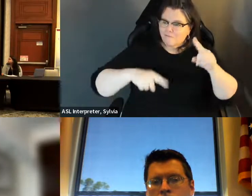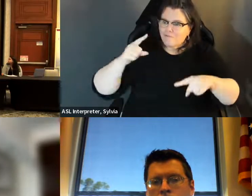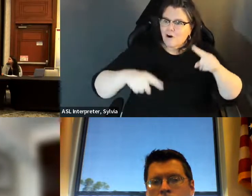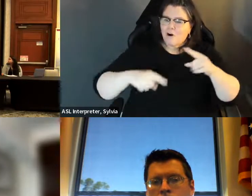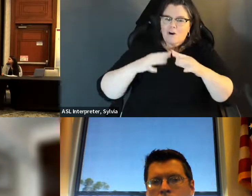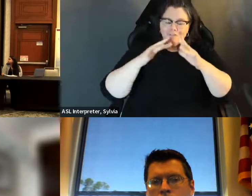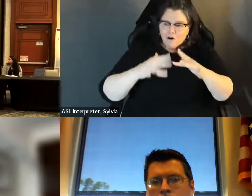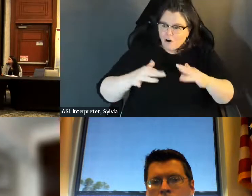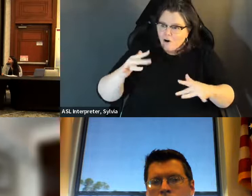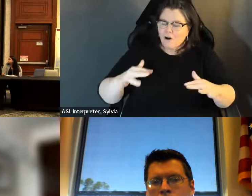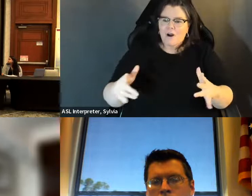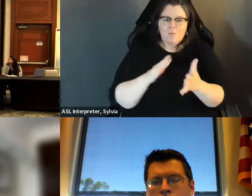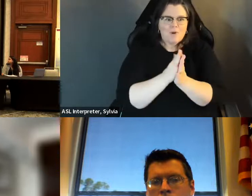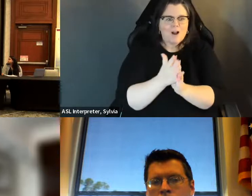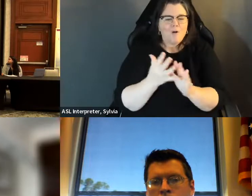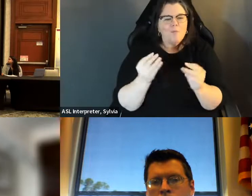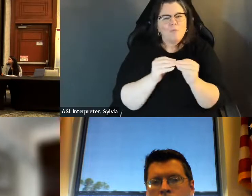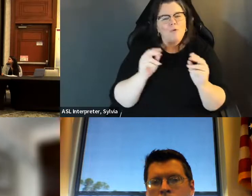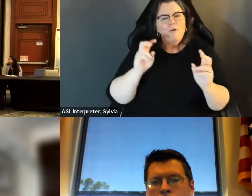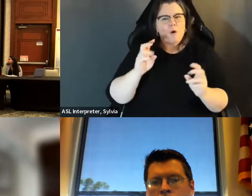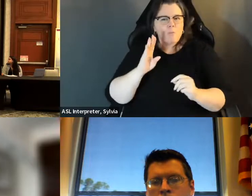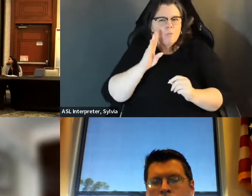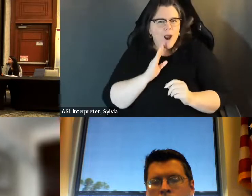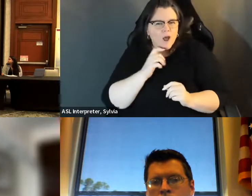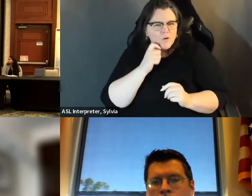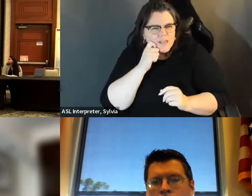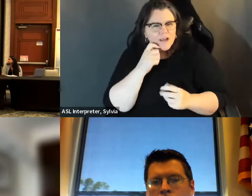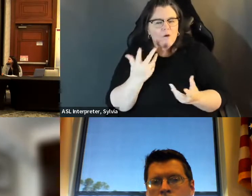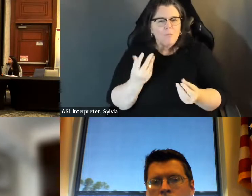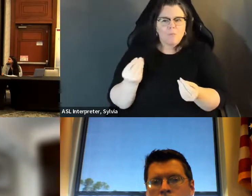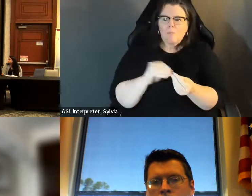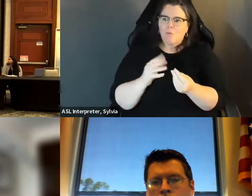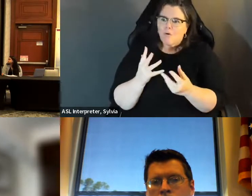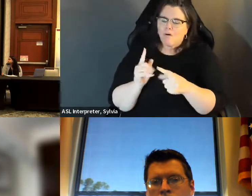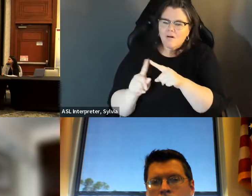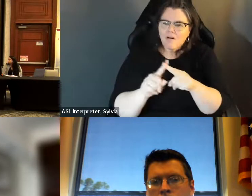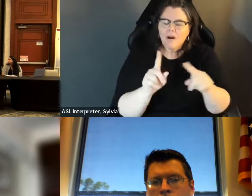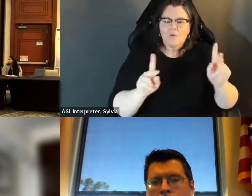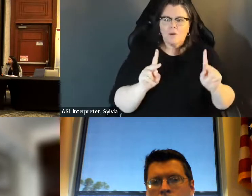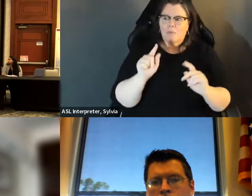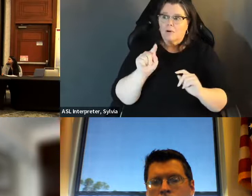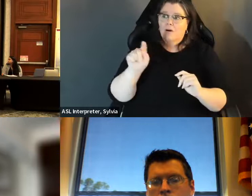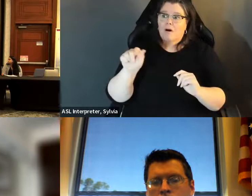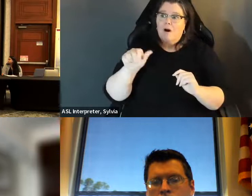you know a belief that restricting and intimidating voters, and keeping the the well, I I will say it this way, and I'll just say it plainly What we are seeing is the panic driven by the diversity of America the the the browning of America the the America, the fear of losing power by a -- as a